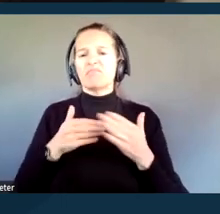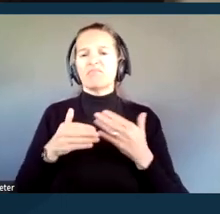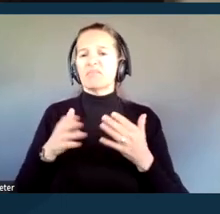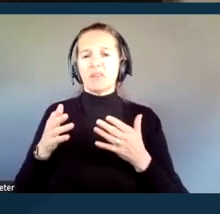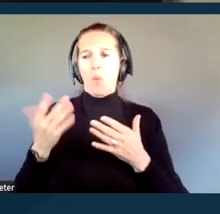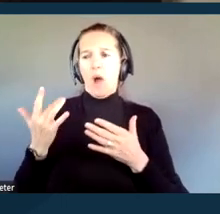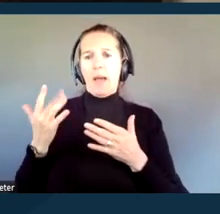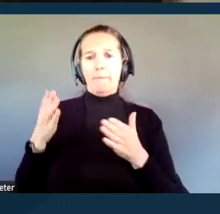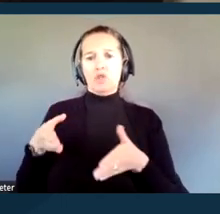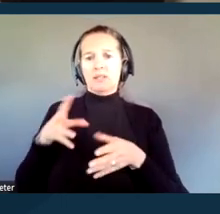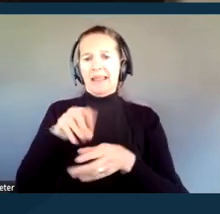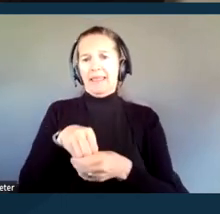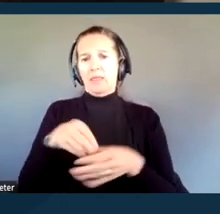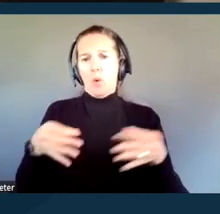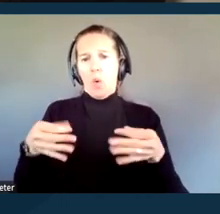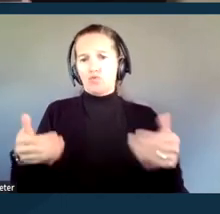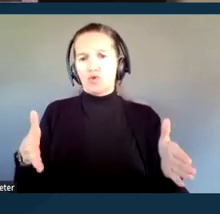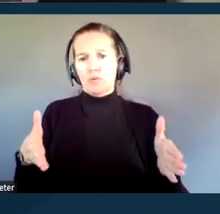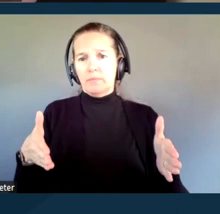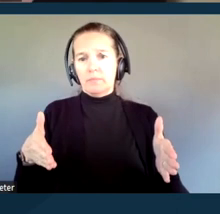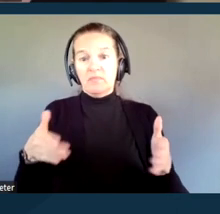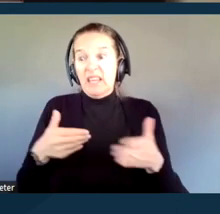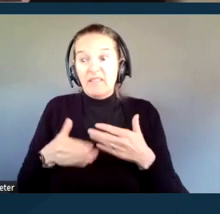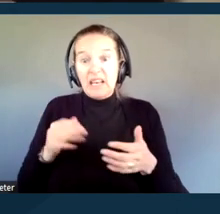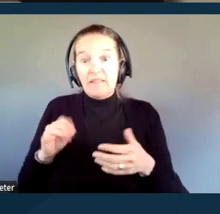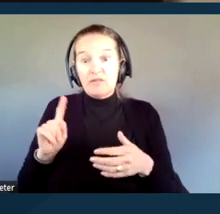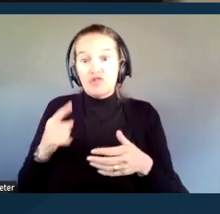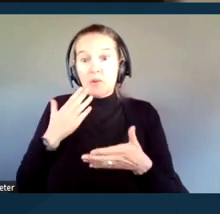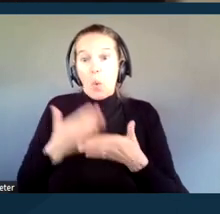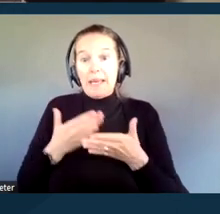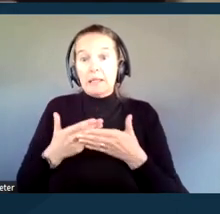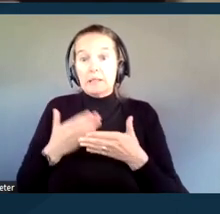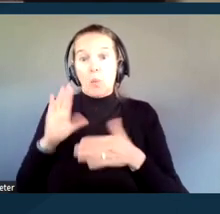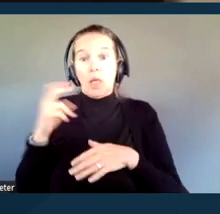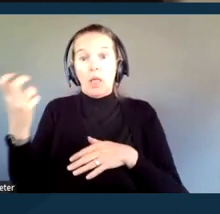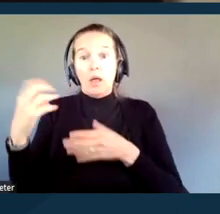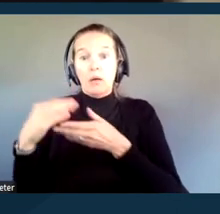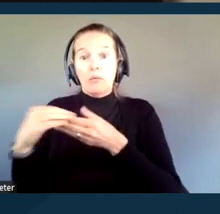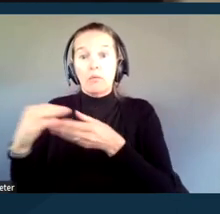even if it is as a witness, every bit of information is crucial.